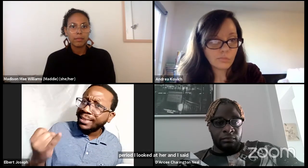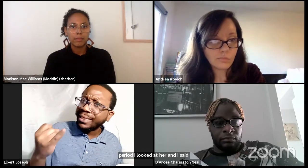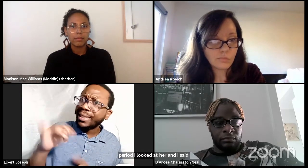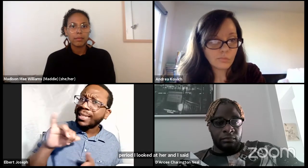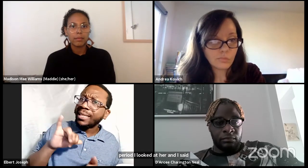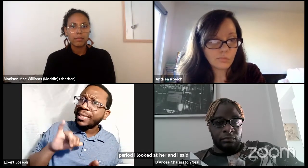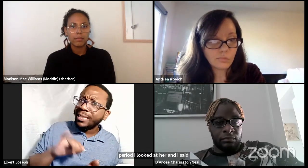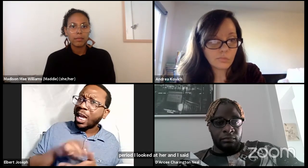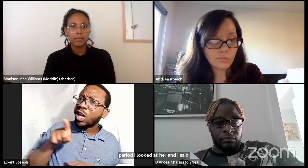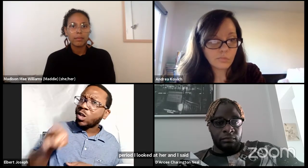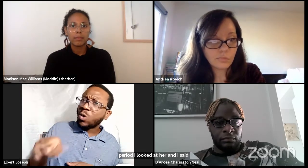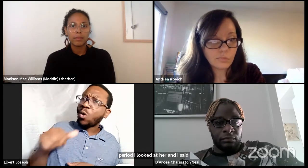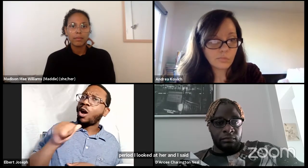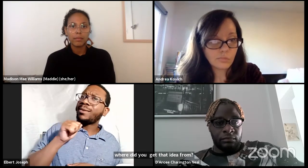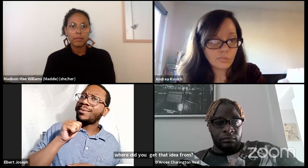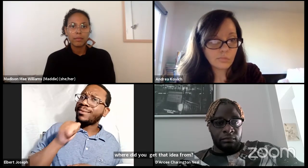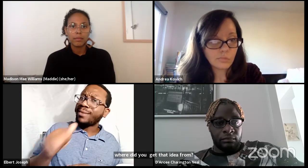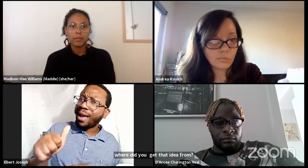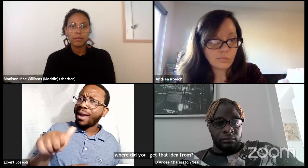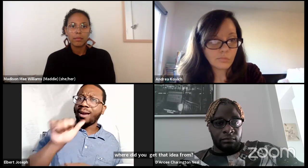Where did you get that idea?